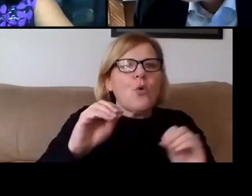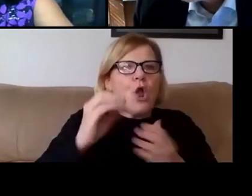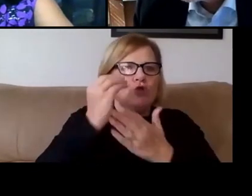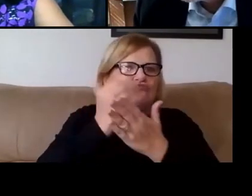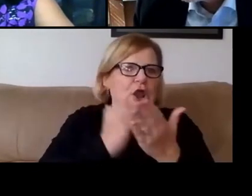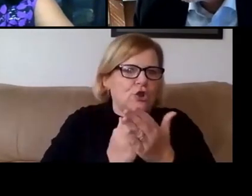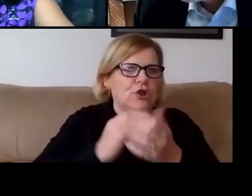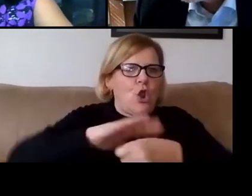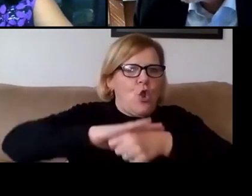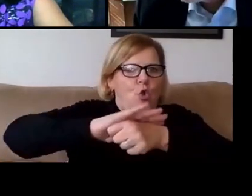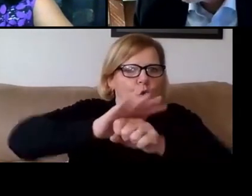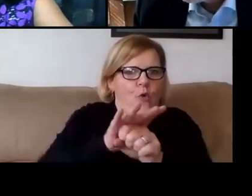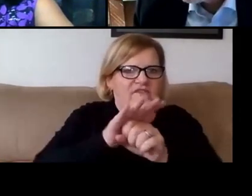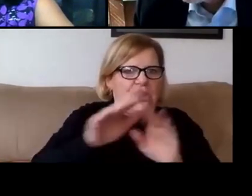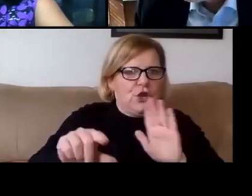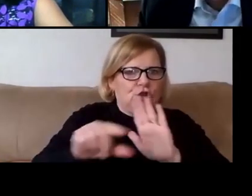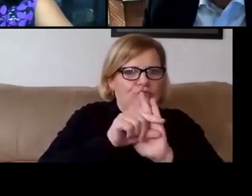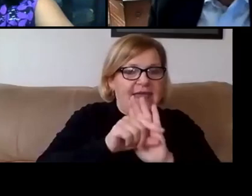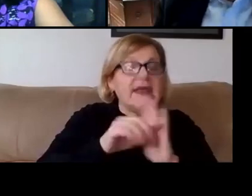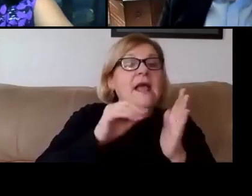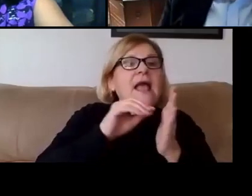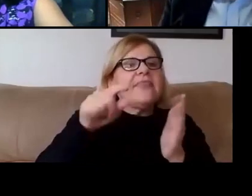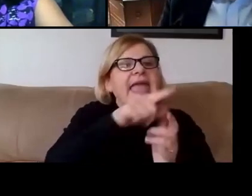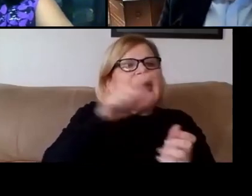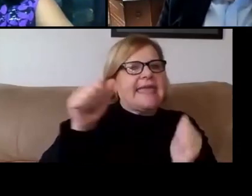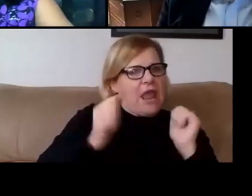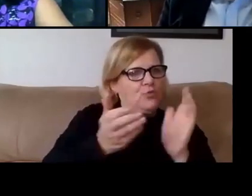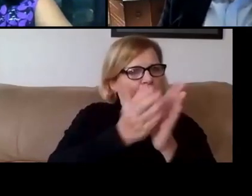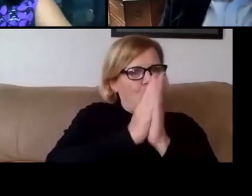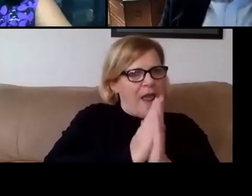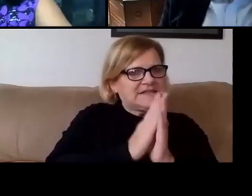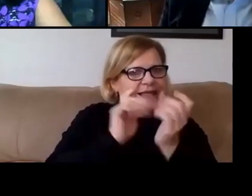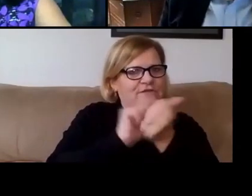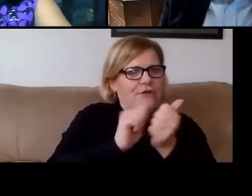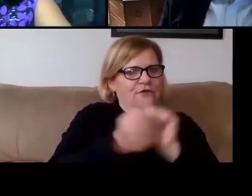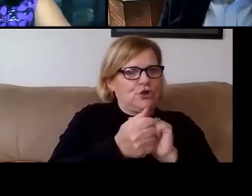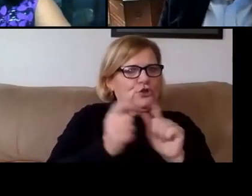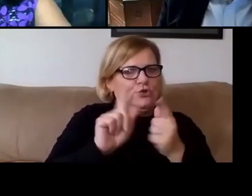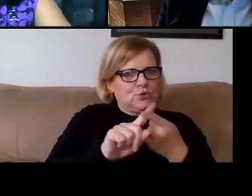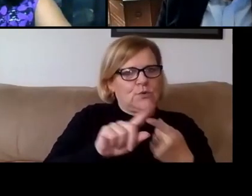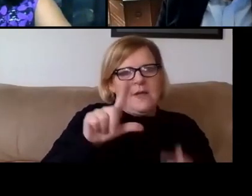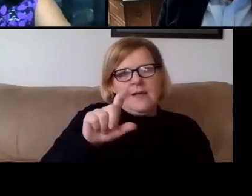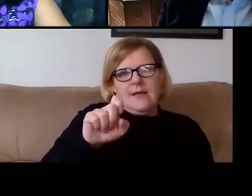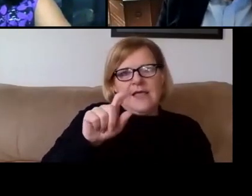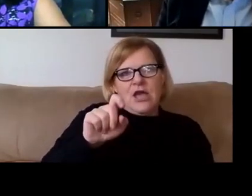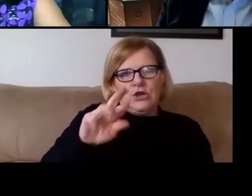And those grades, students can request to have converted into a letter grade; but if they're not converted,